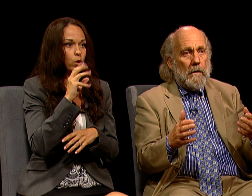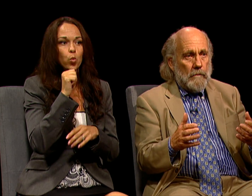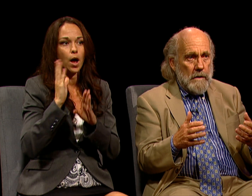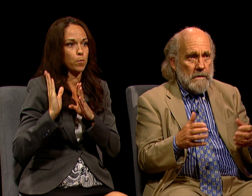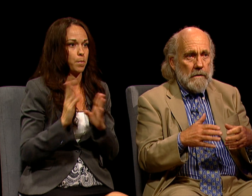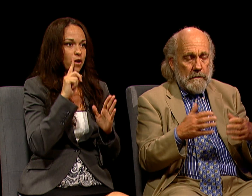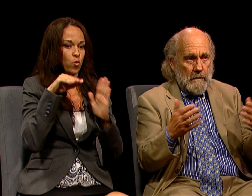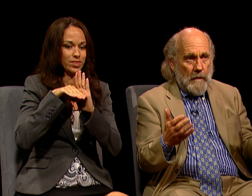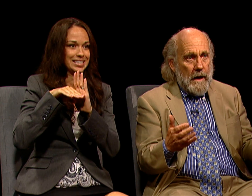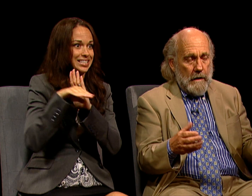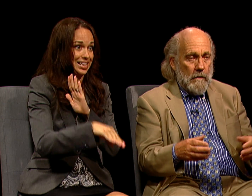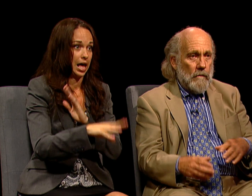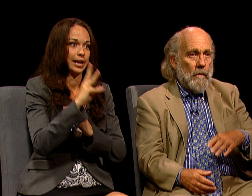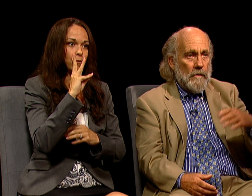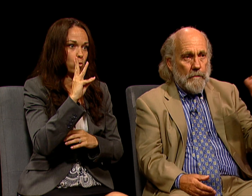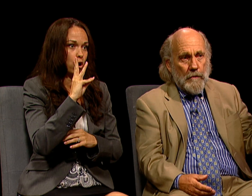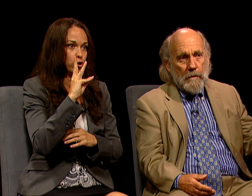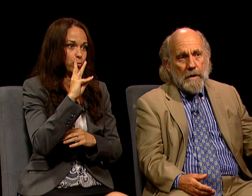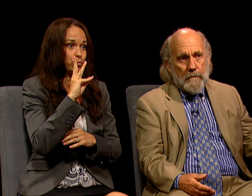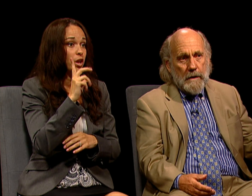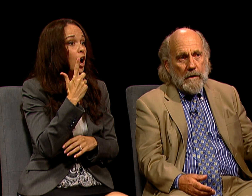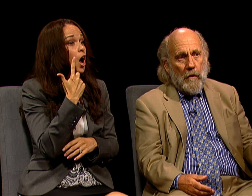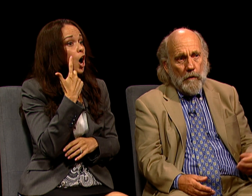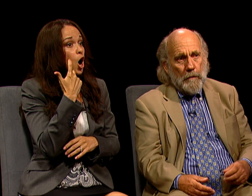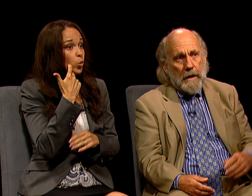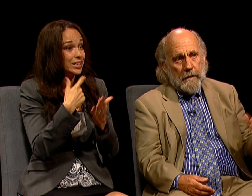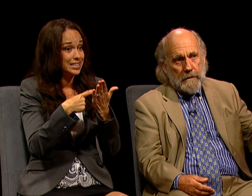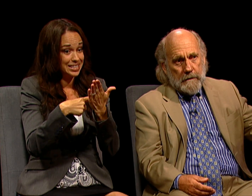A RECENT DEBATE OVER WHETHER TO PERMIT A BIG COAL PLANT